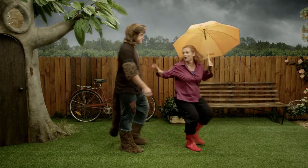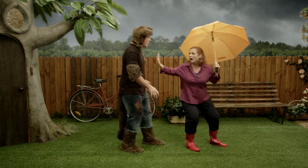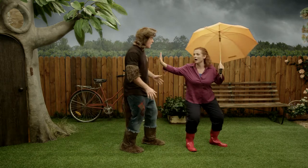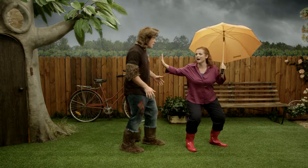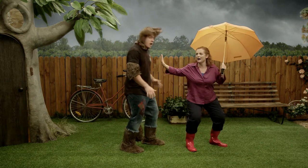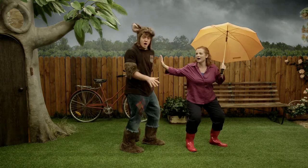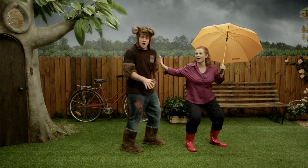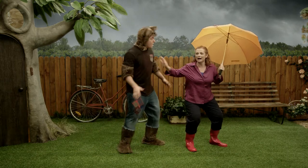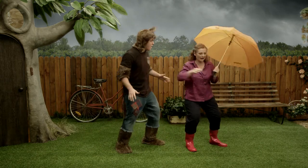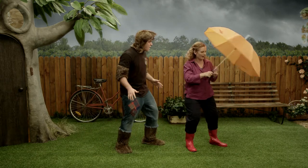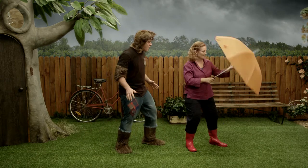Oh! Possum!